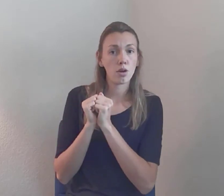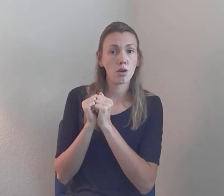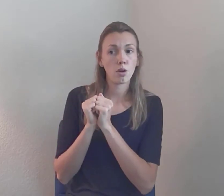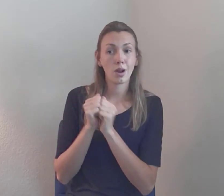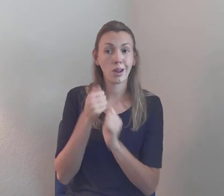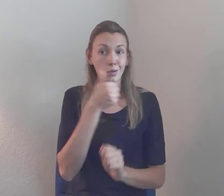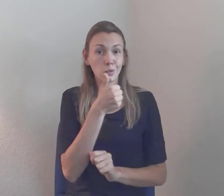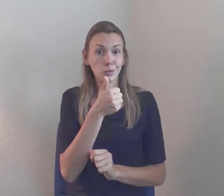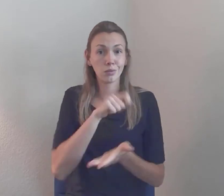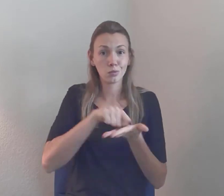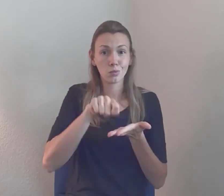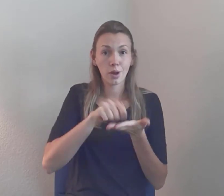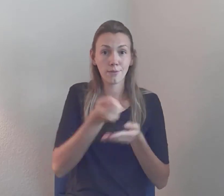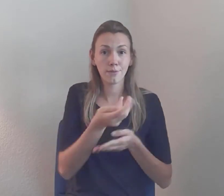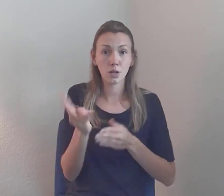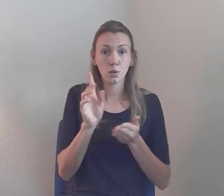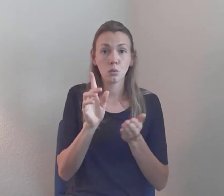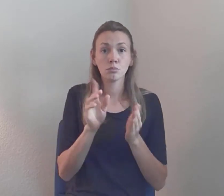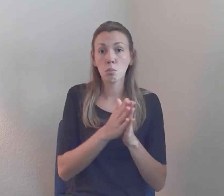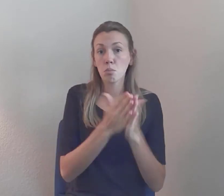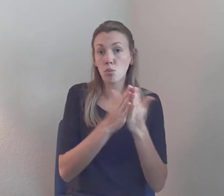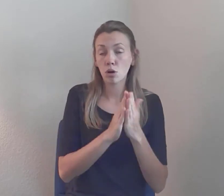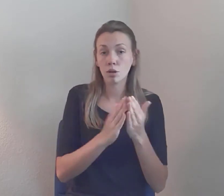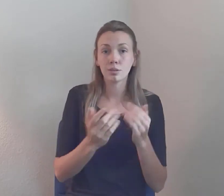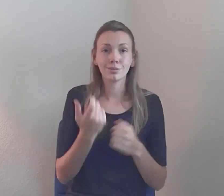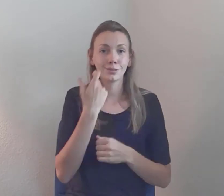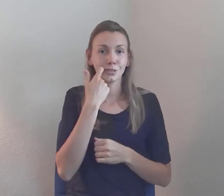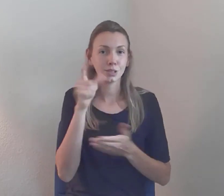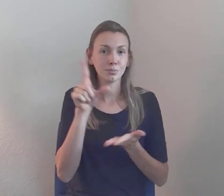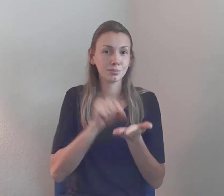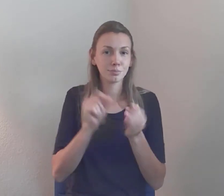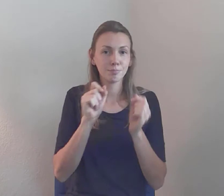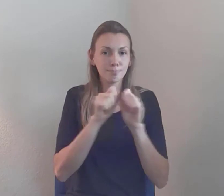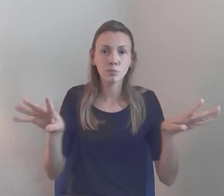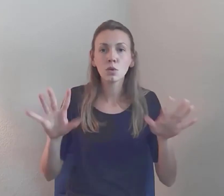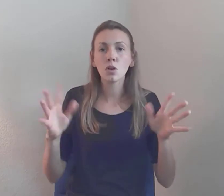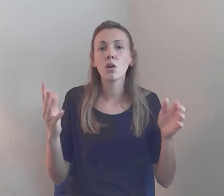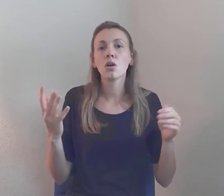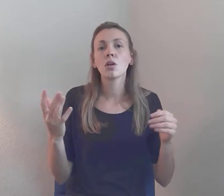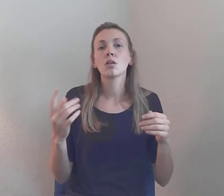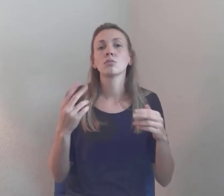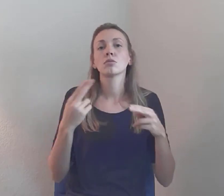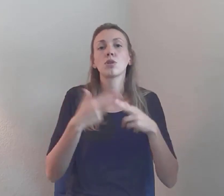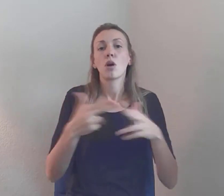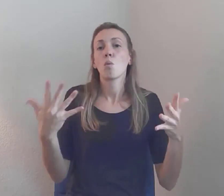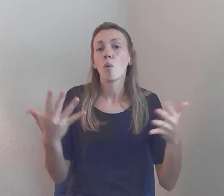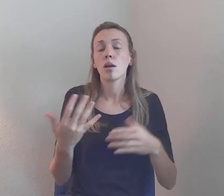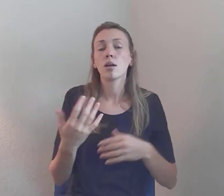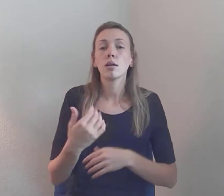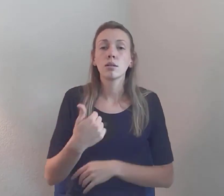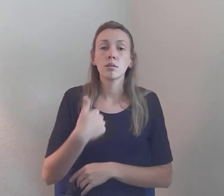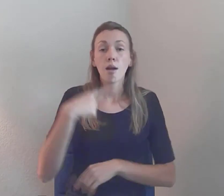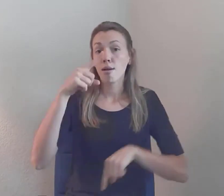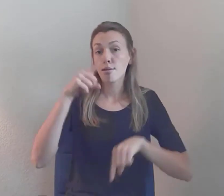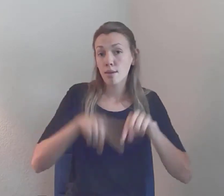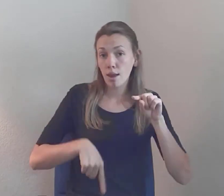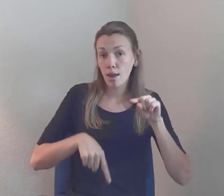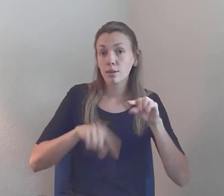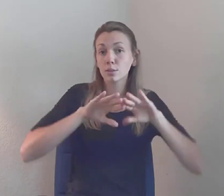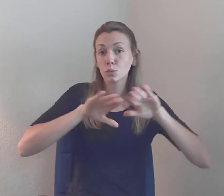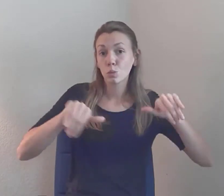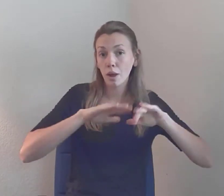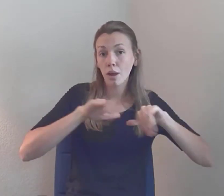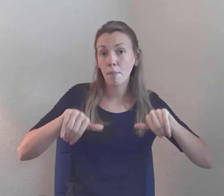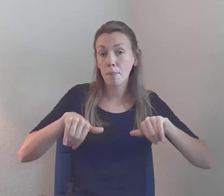Uhmm... Called... Ahmm... "I Can't Swim, But I Haven't Drowned Yet" and it's really kind of a memoir of active... Disability activism which